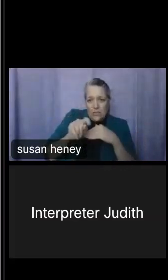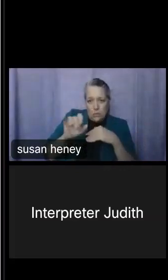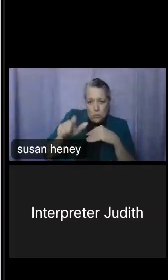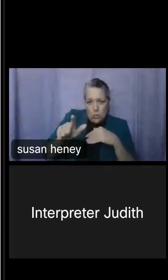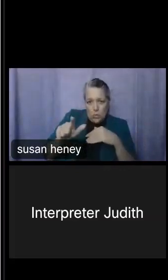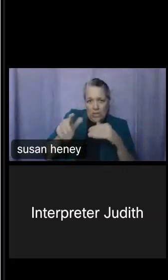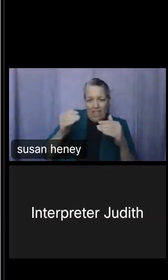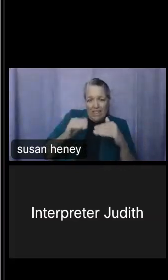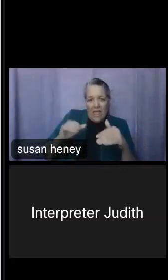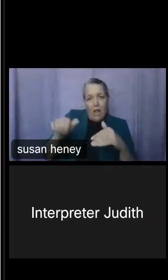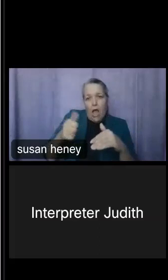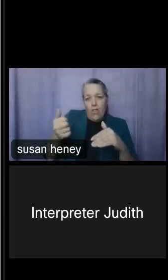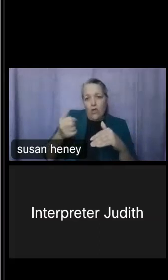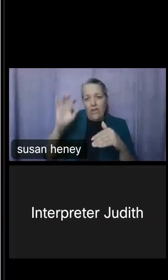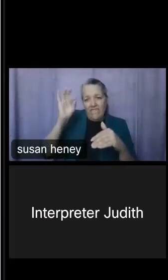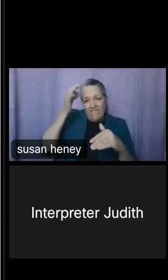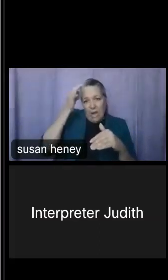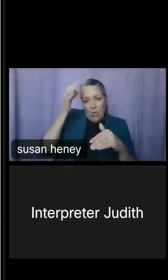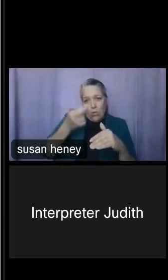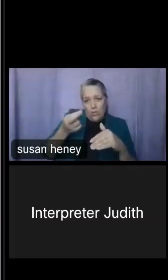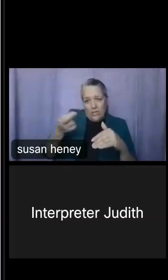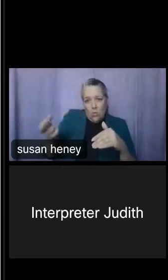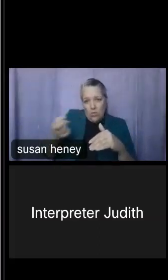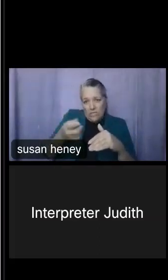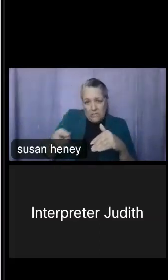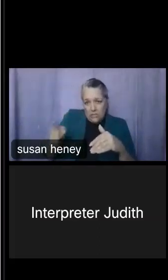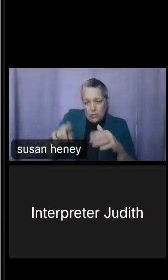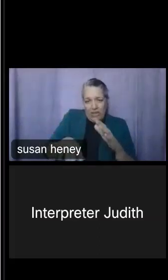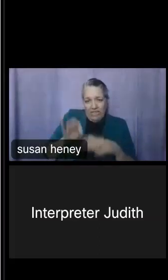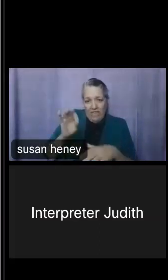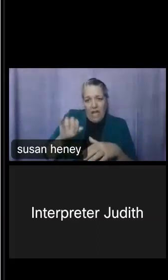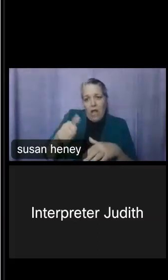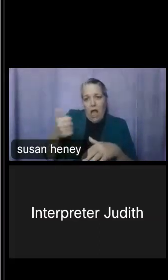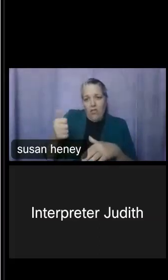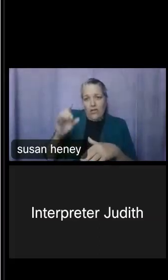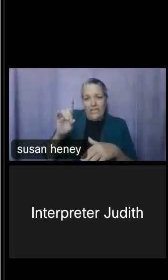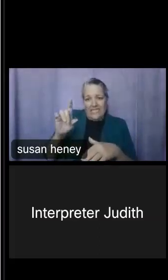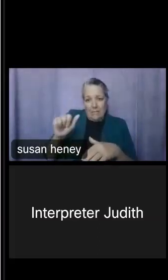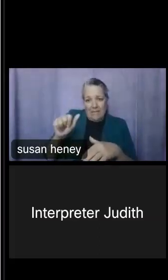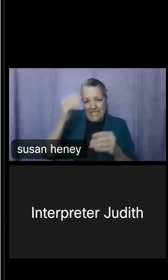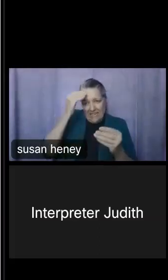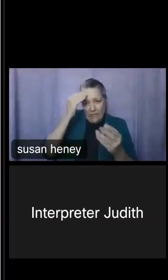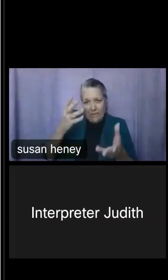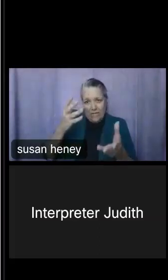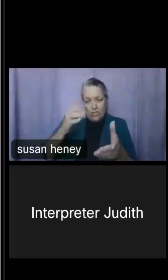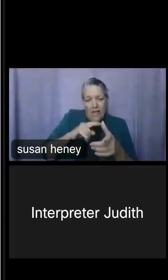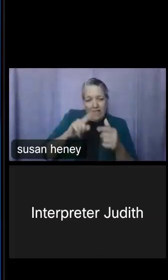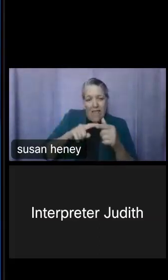federal partners where you can access additional disability data, and then we'll take questions.